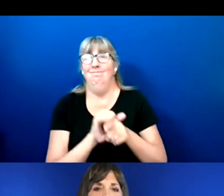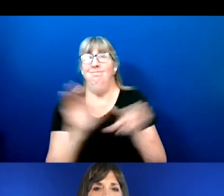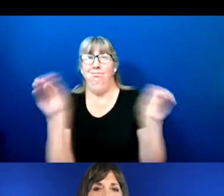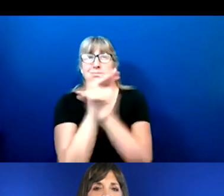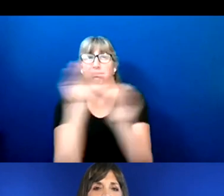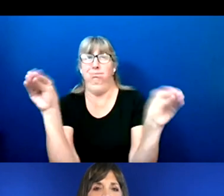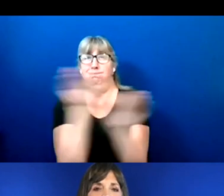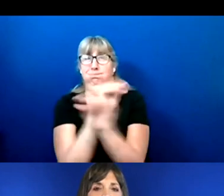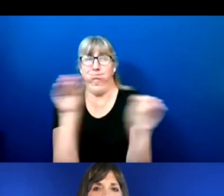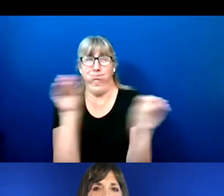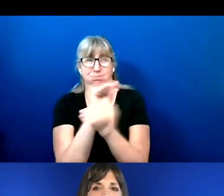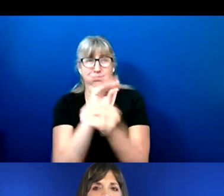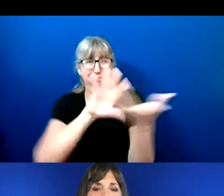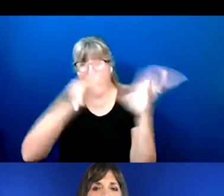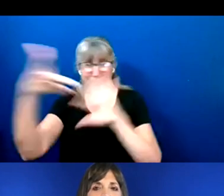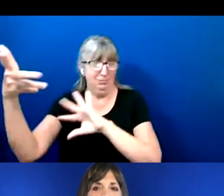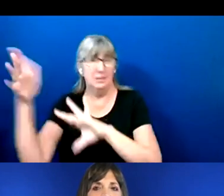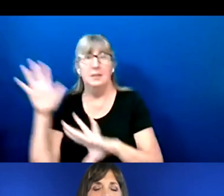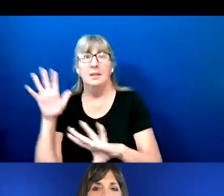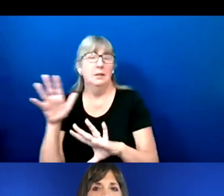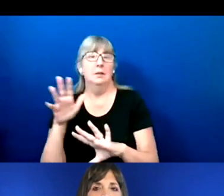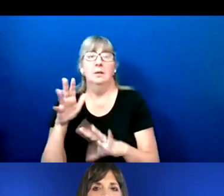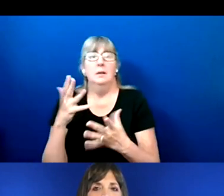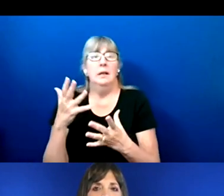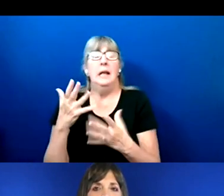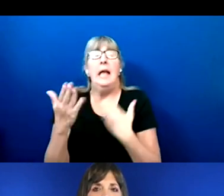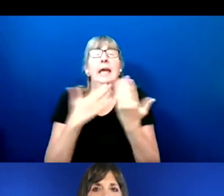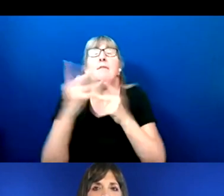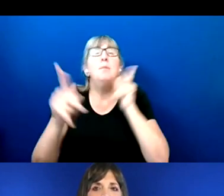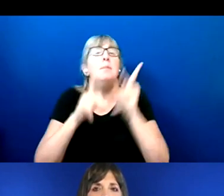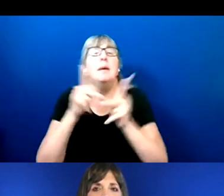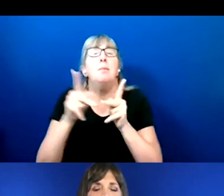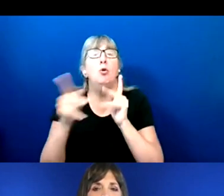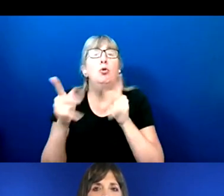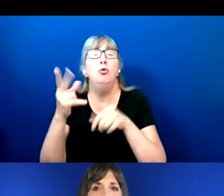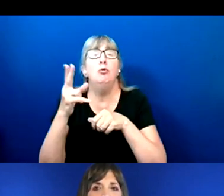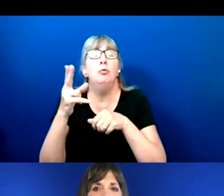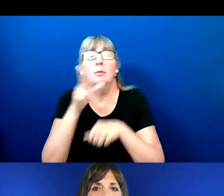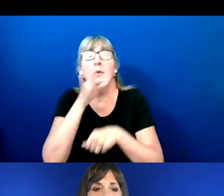for native English-speakers or those who only speak English.